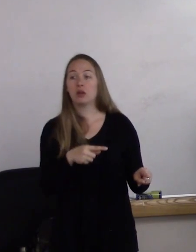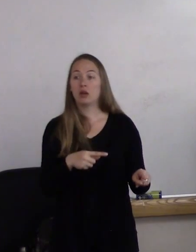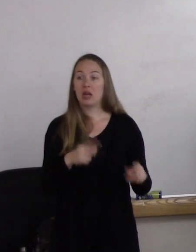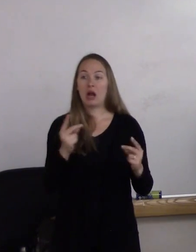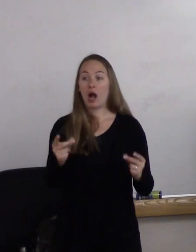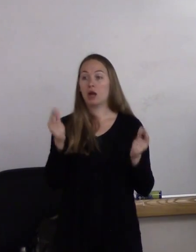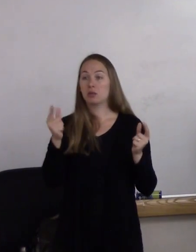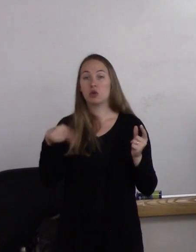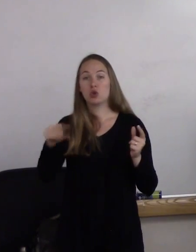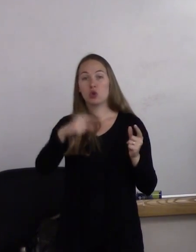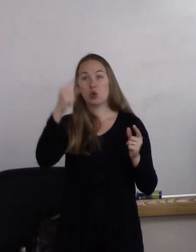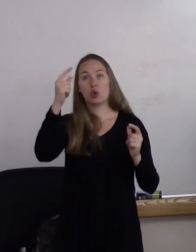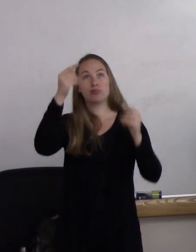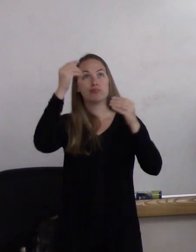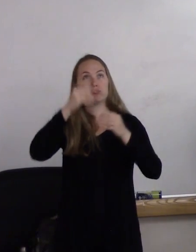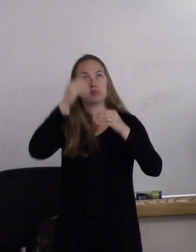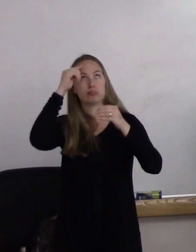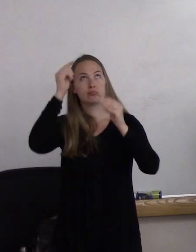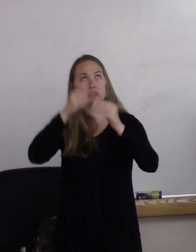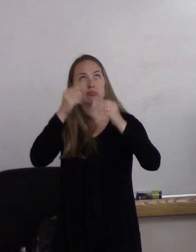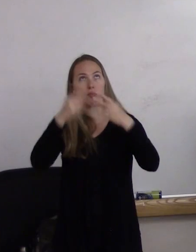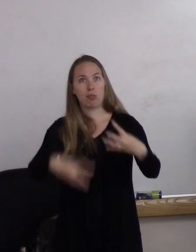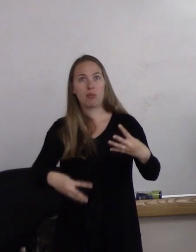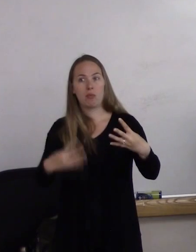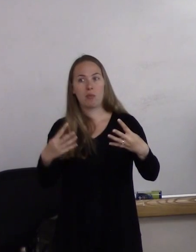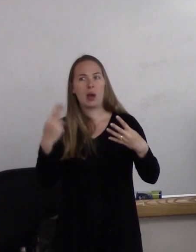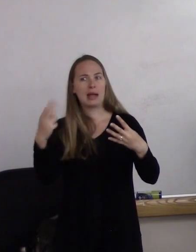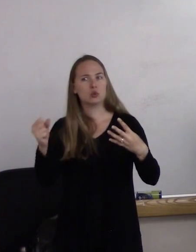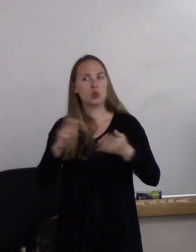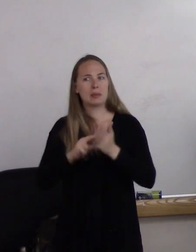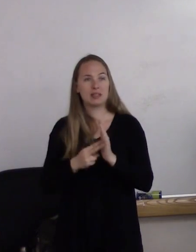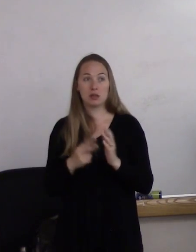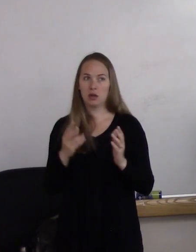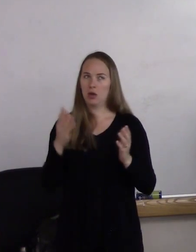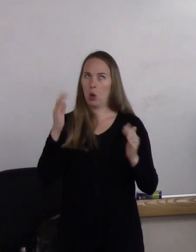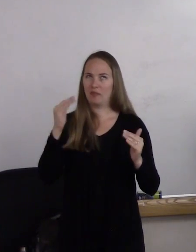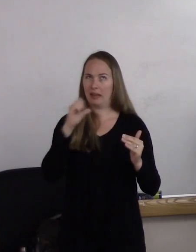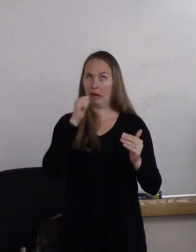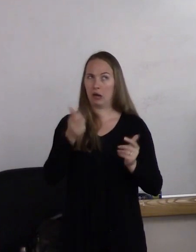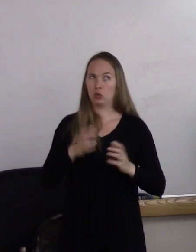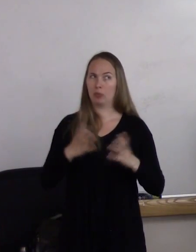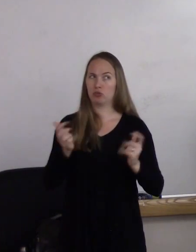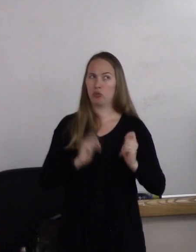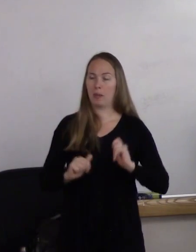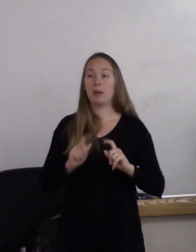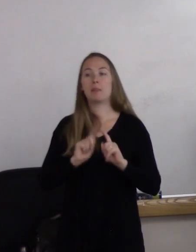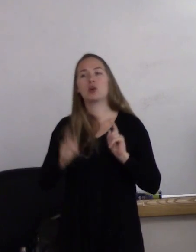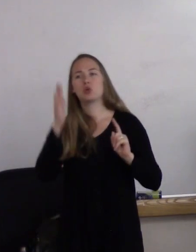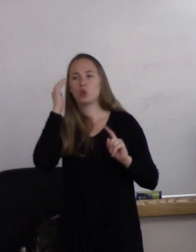you start to bring up what a high school means to you. Hopefully not overly traumatic, but you know that there are gonna be young people there.